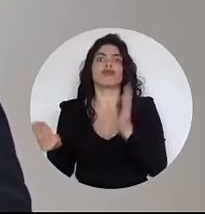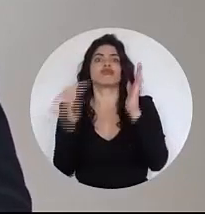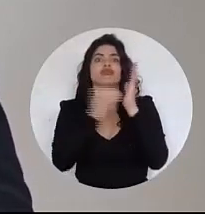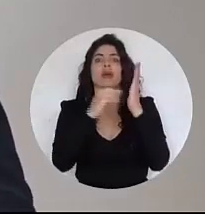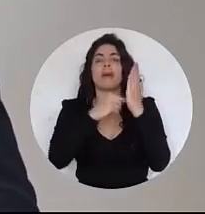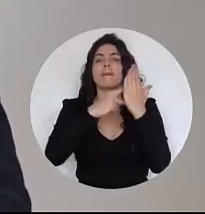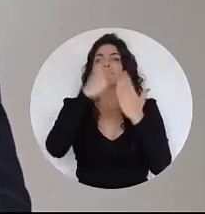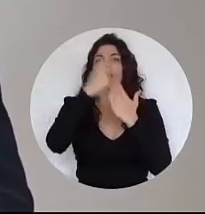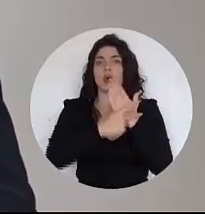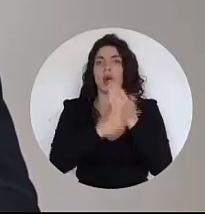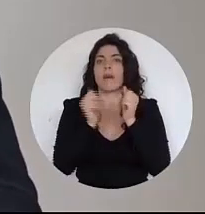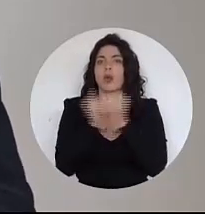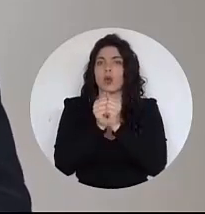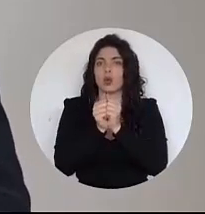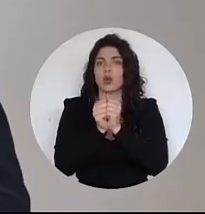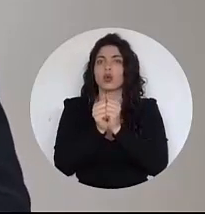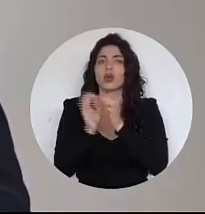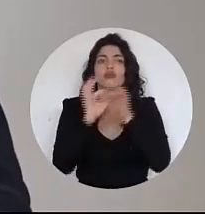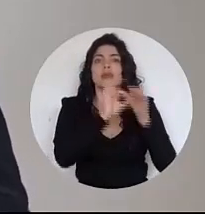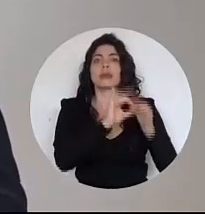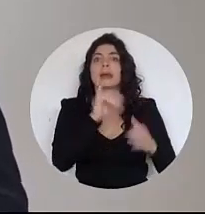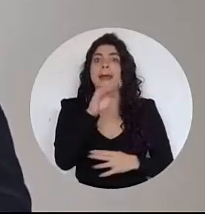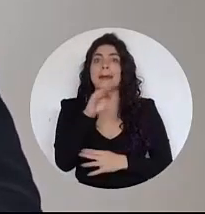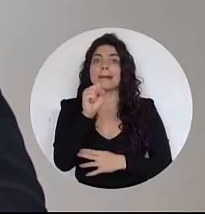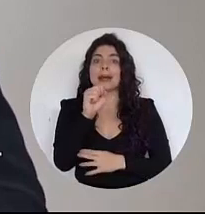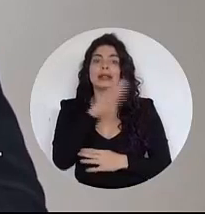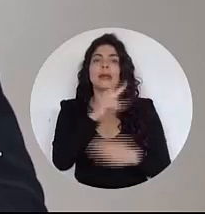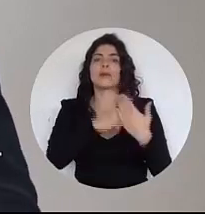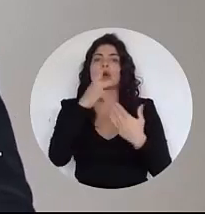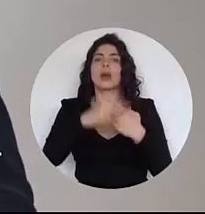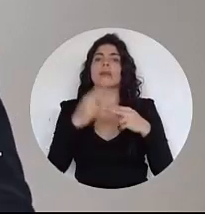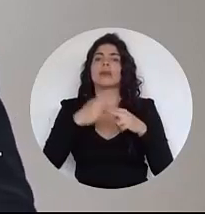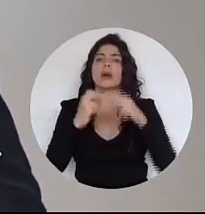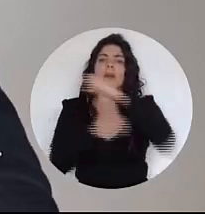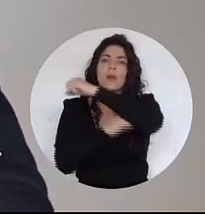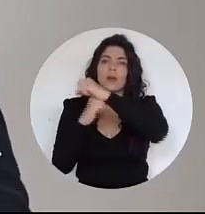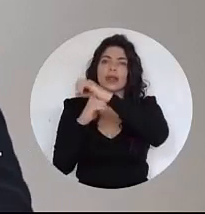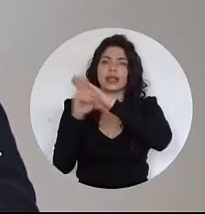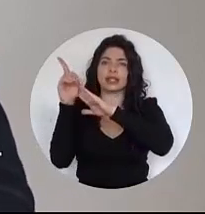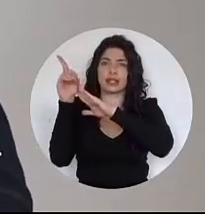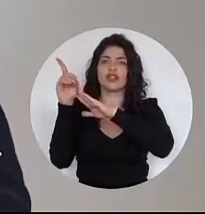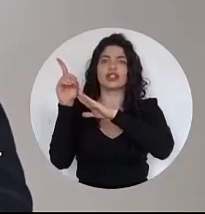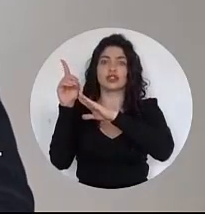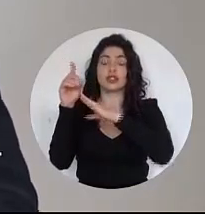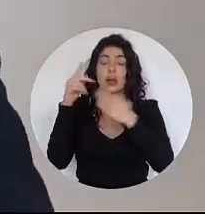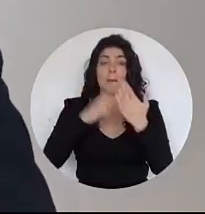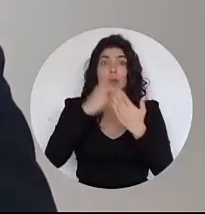joint program in coordination with the imas from the bridge to development program the